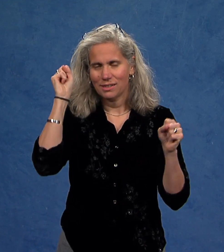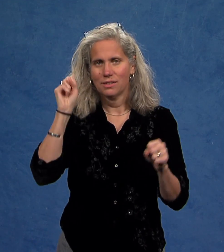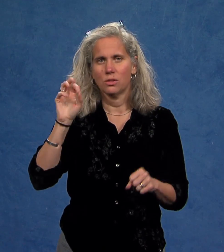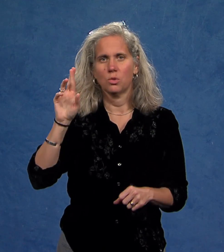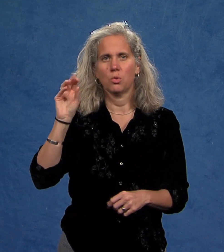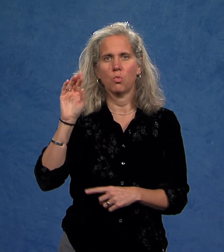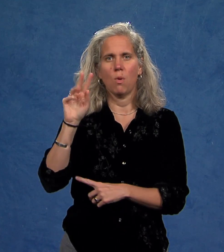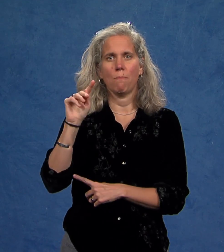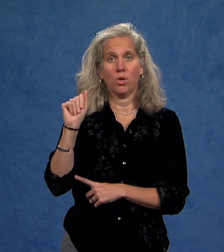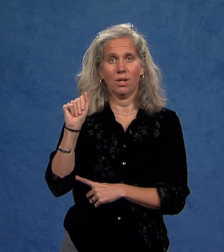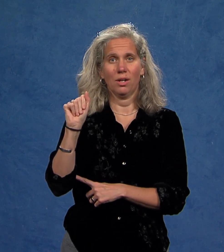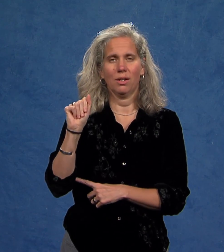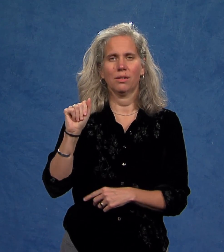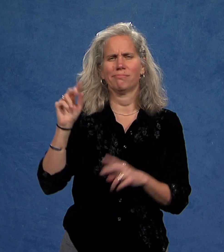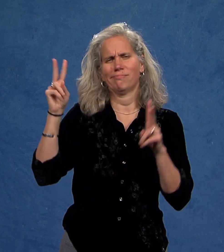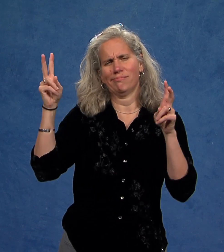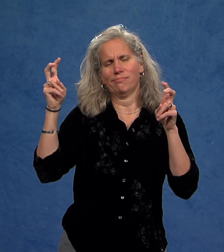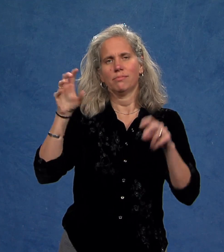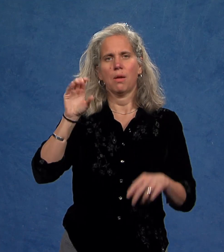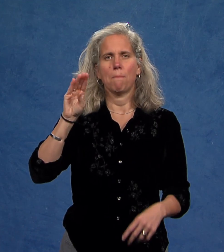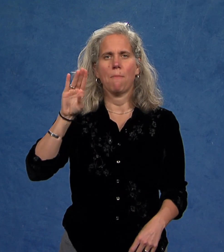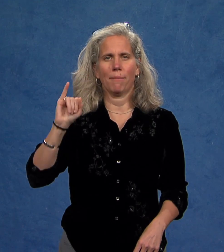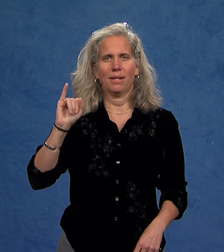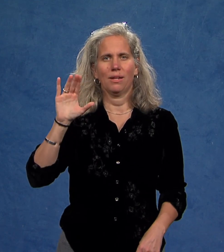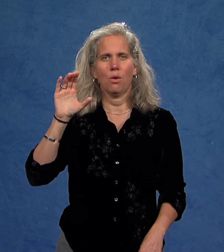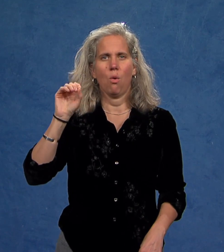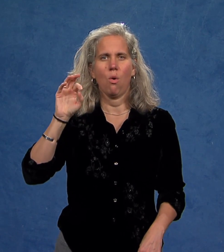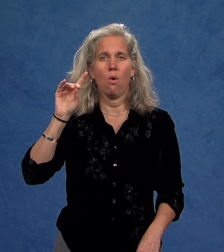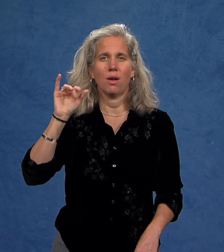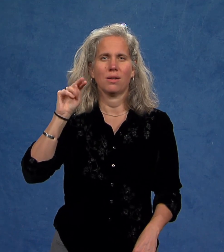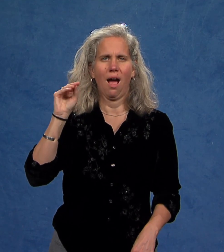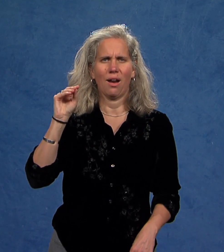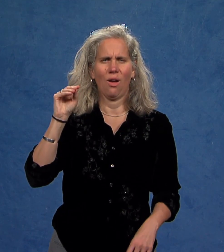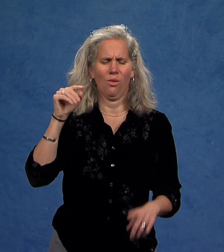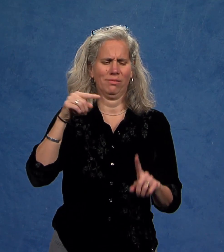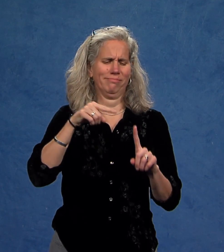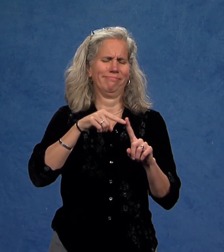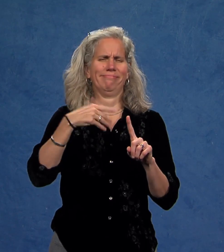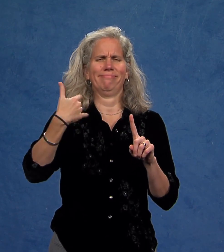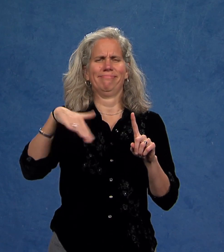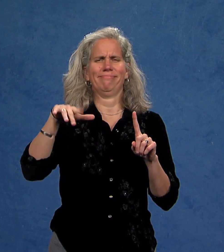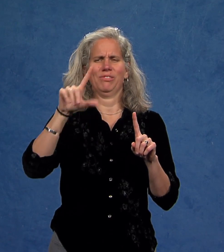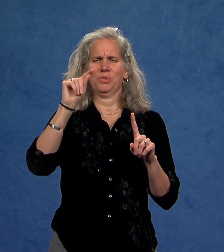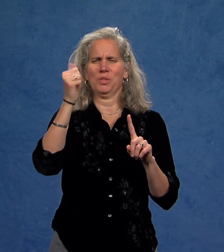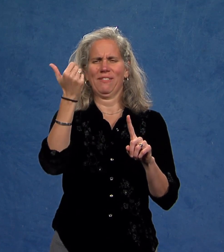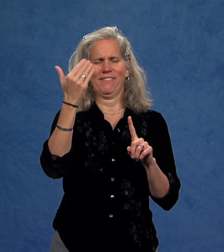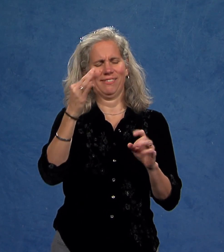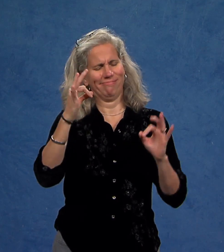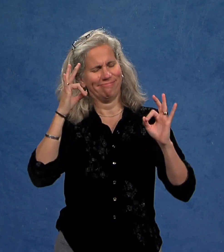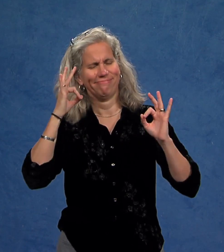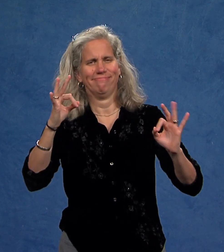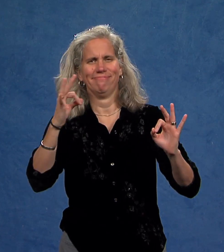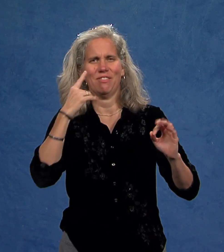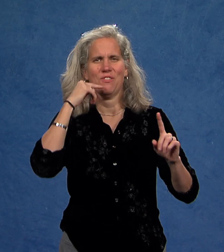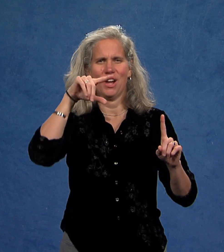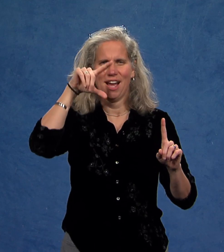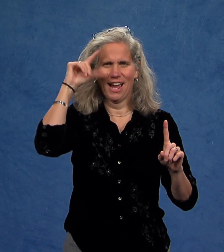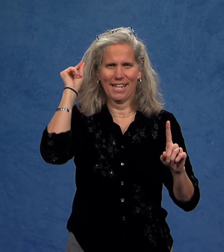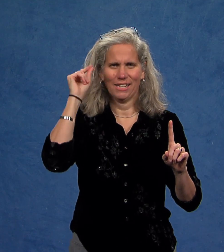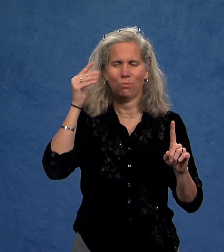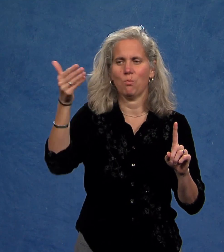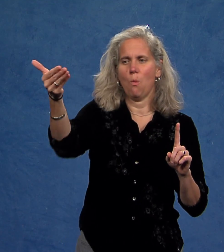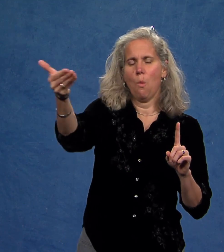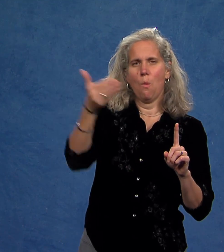Roberta "Bobbi" Cordano, has made 2015 momentous.